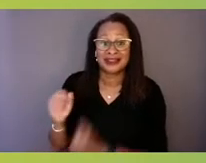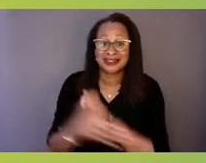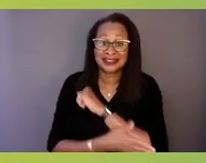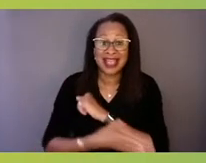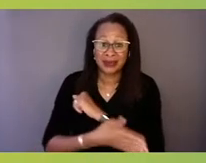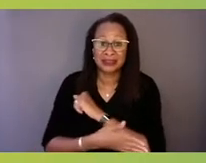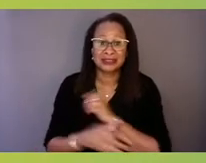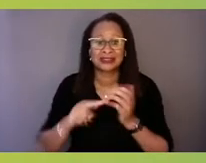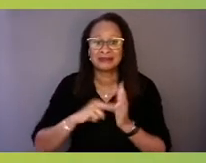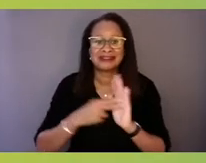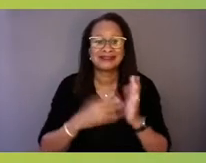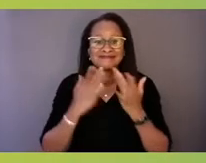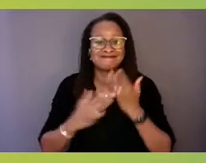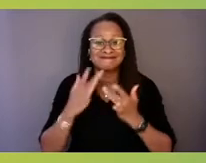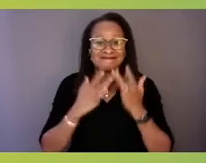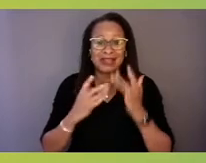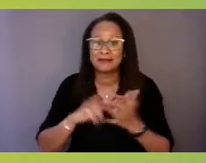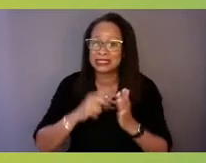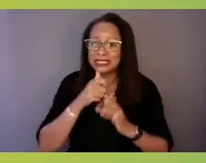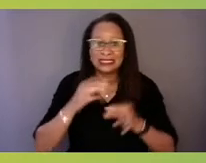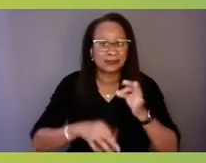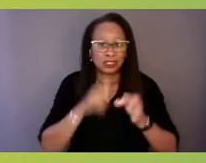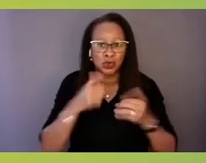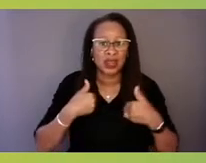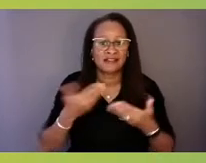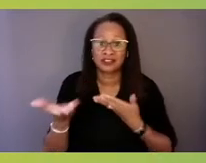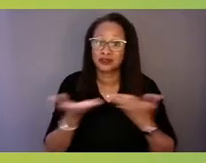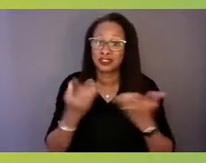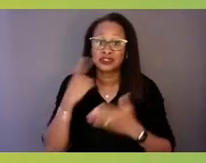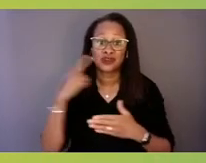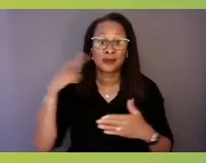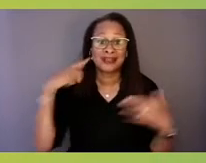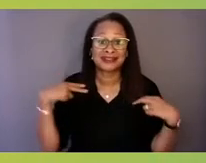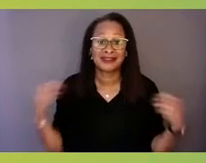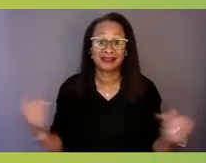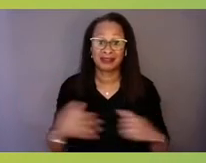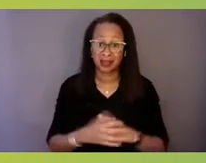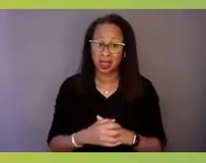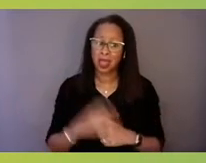Tell us what this means for our workforce, if we imagine an equitable crisis response